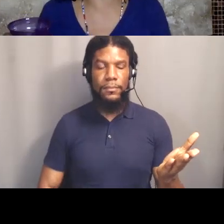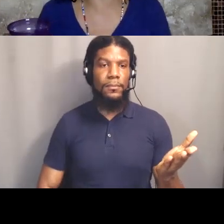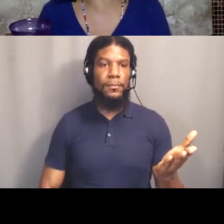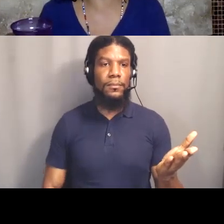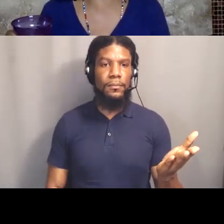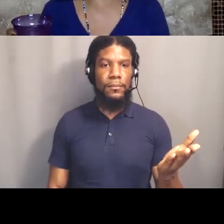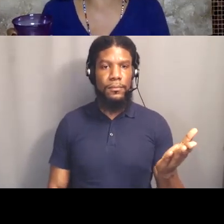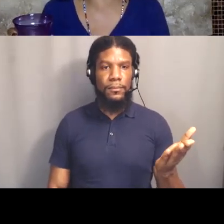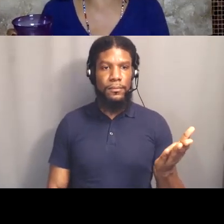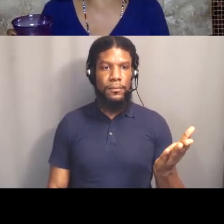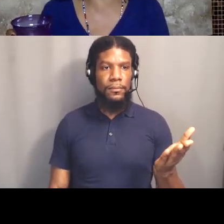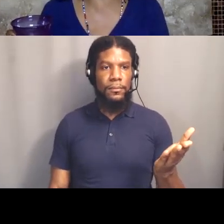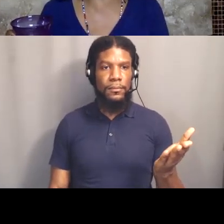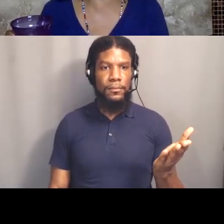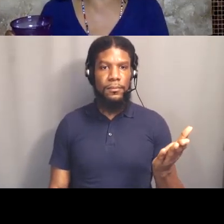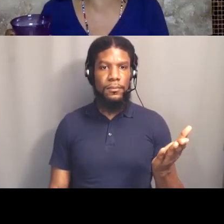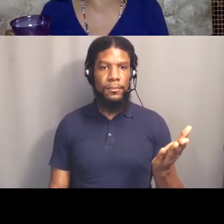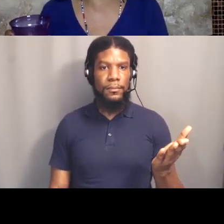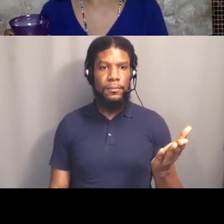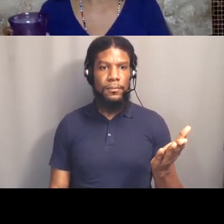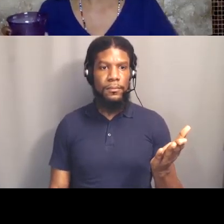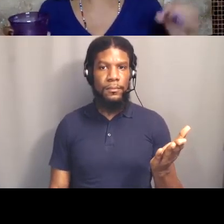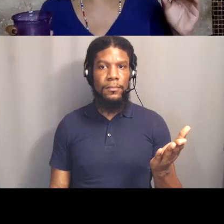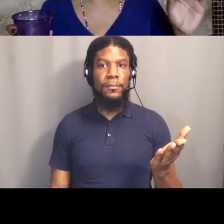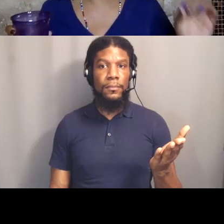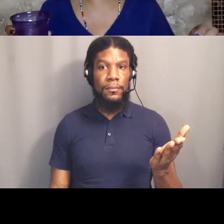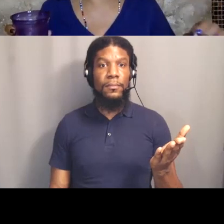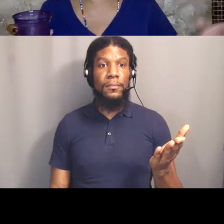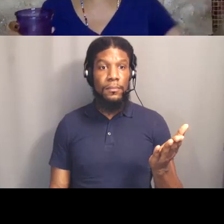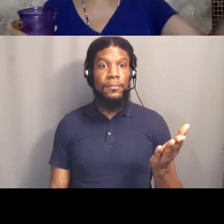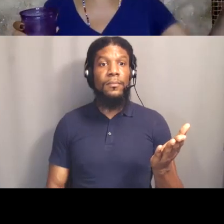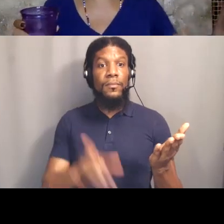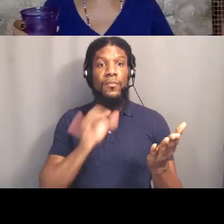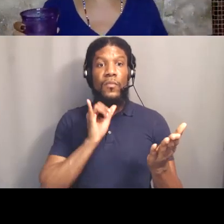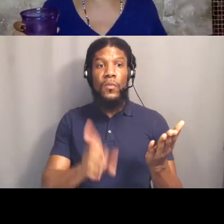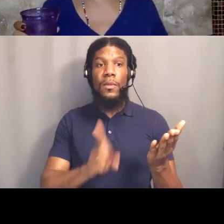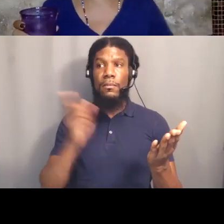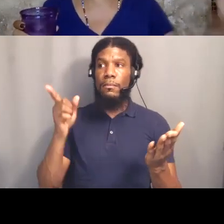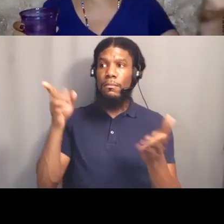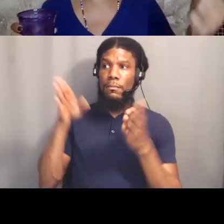in "How Capitalism Underdeveloped Black America" that these systems, remember these systems,